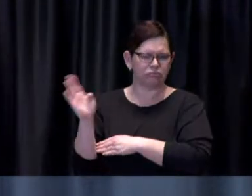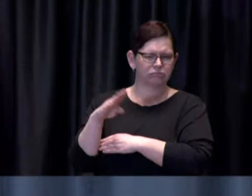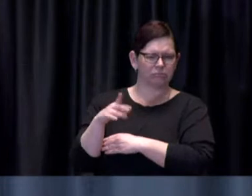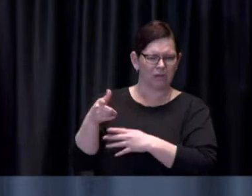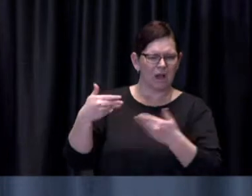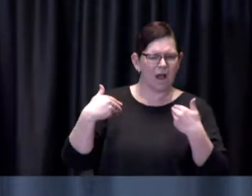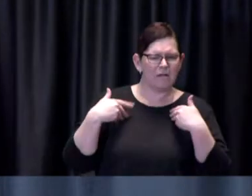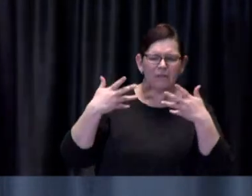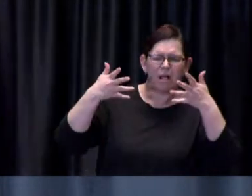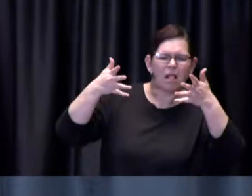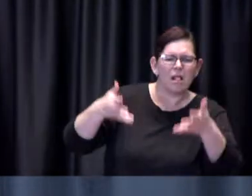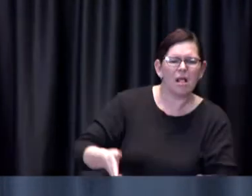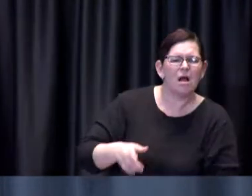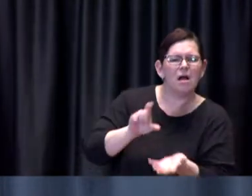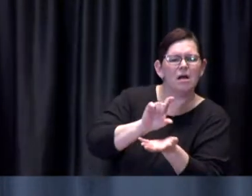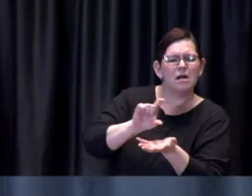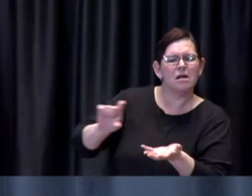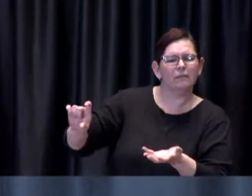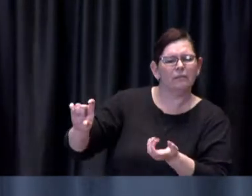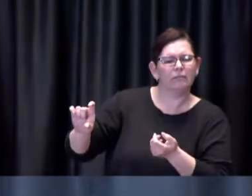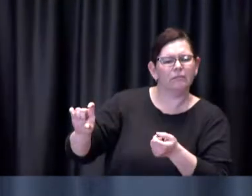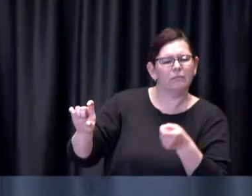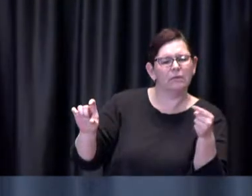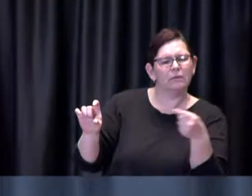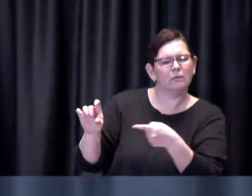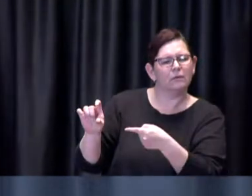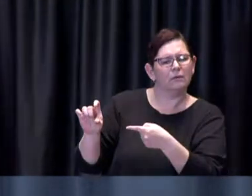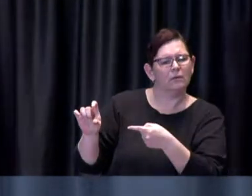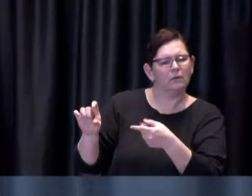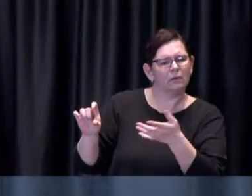of doing something like that in the city for any doses that may not be used by the end of the day?